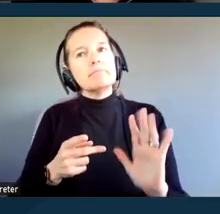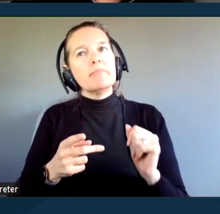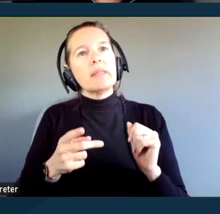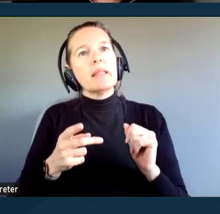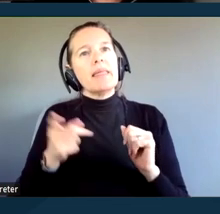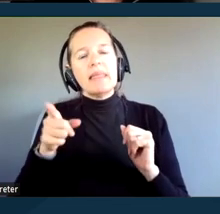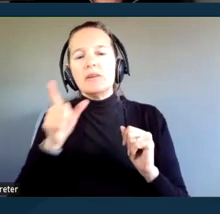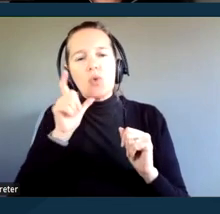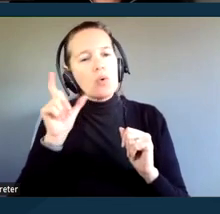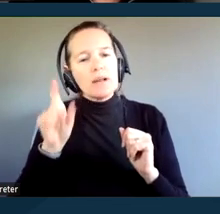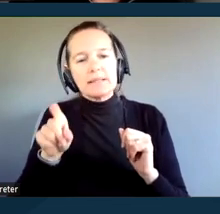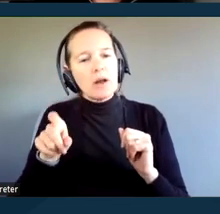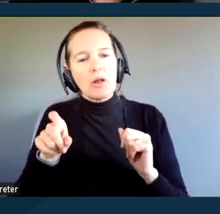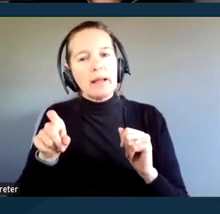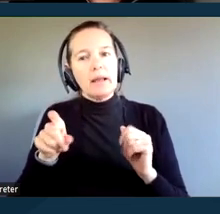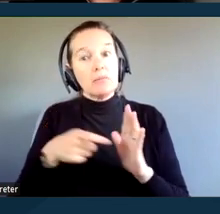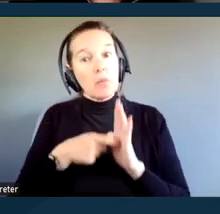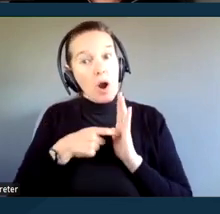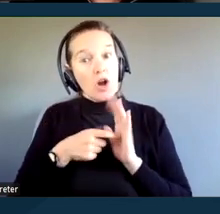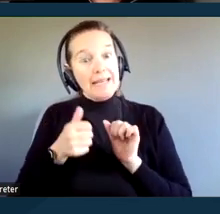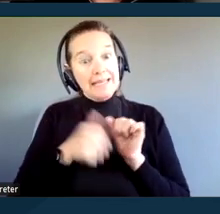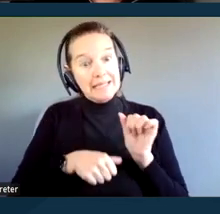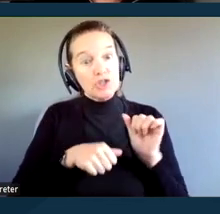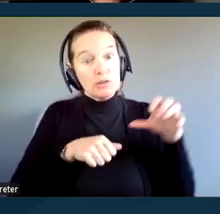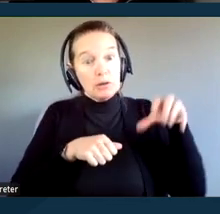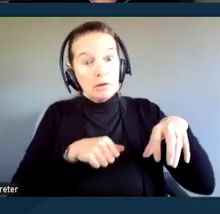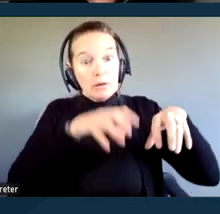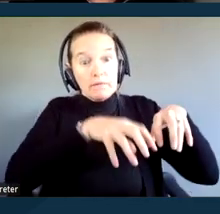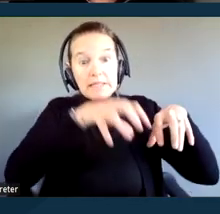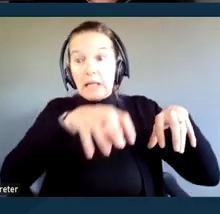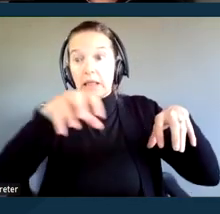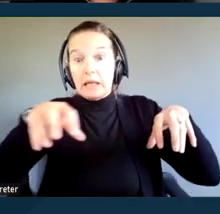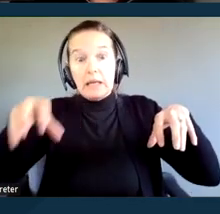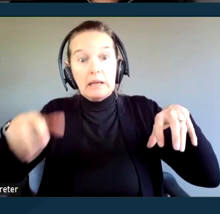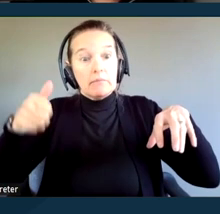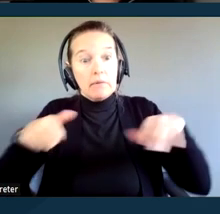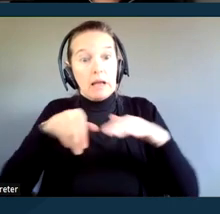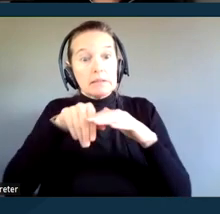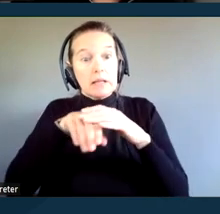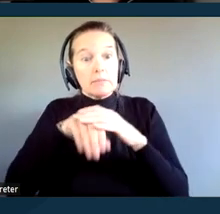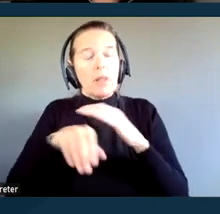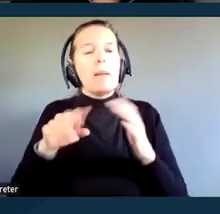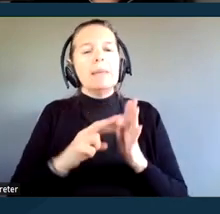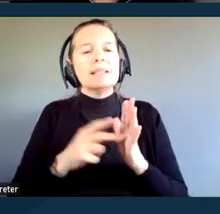each of their existing facilities are accessible. So, not every courtroom has to be accessible.